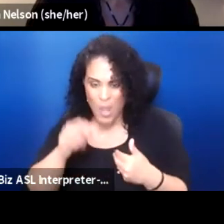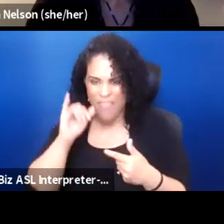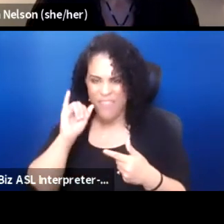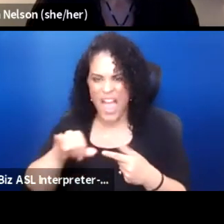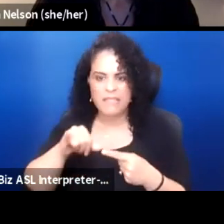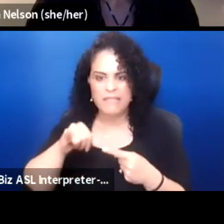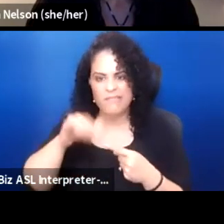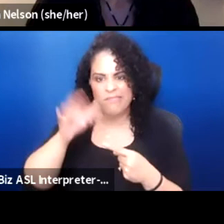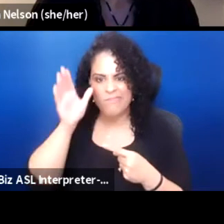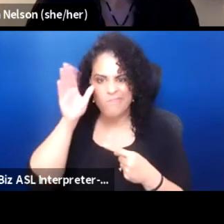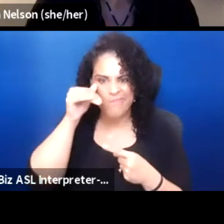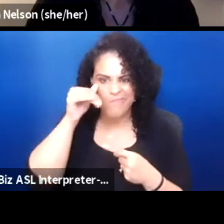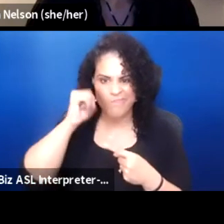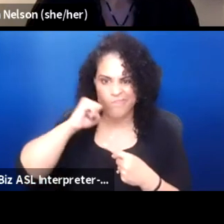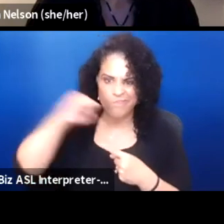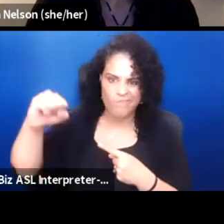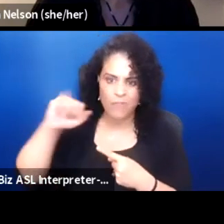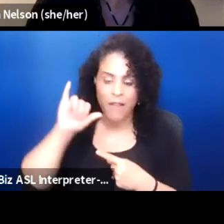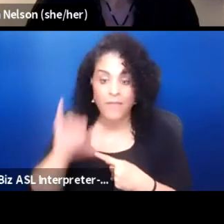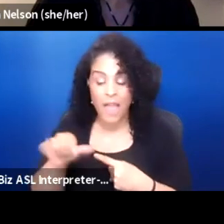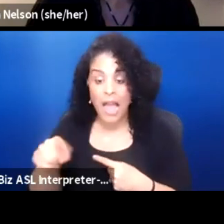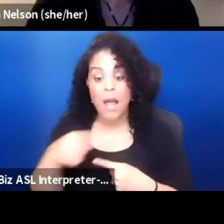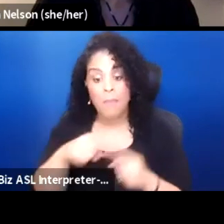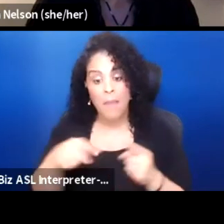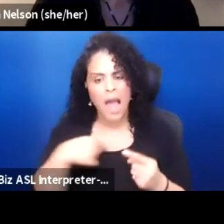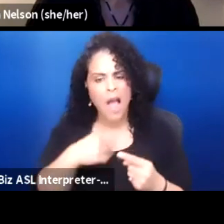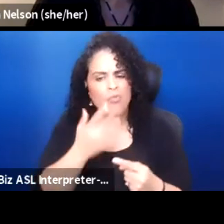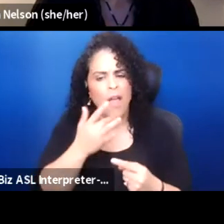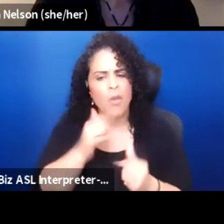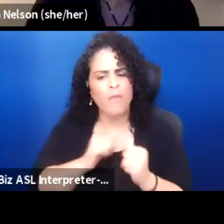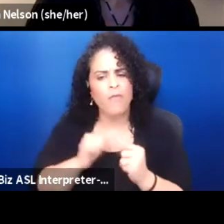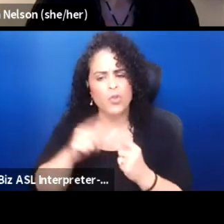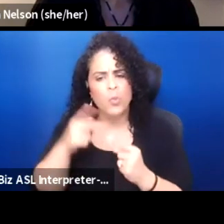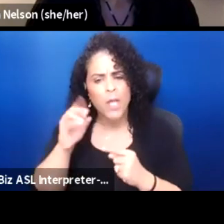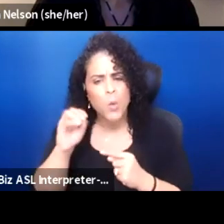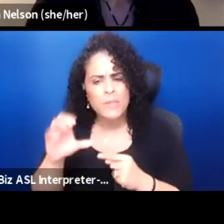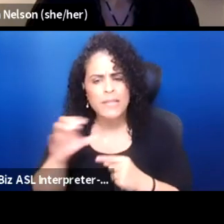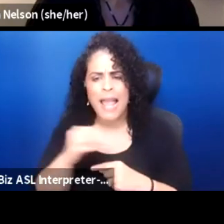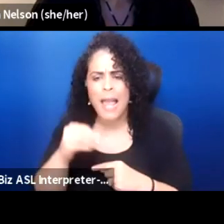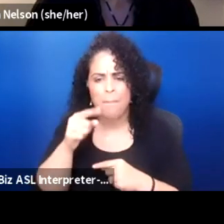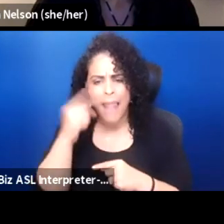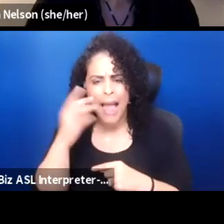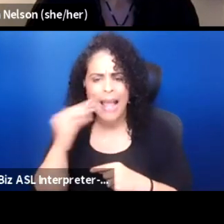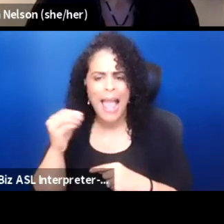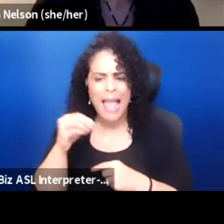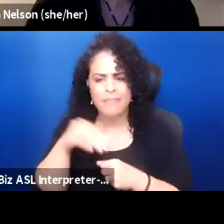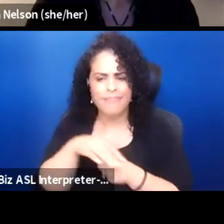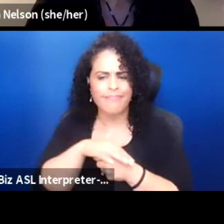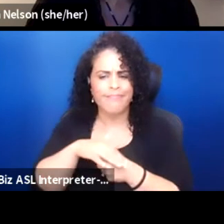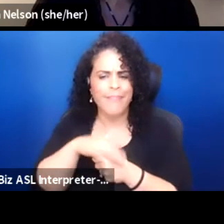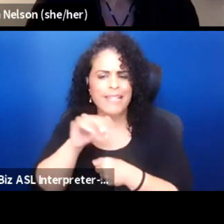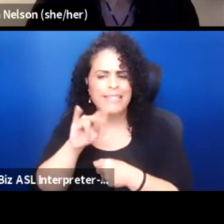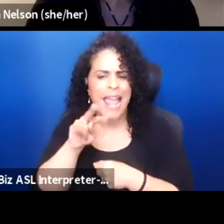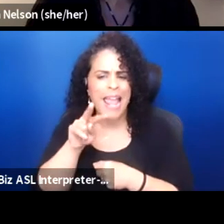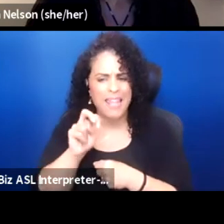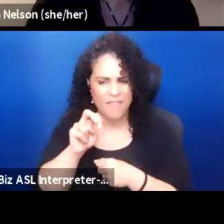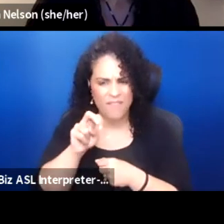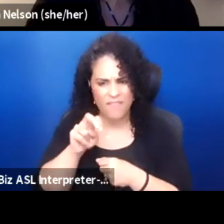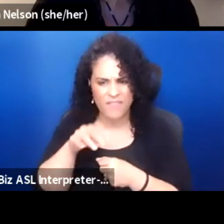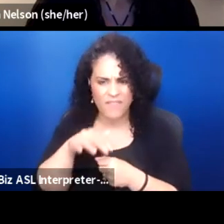but also I would rather just perform to a POC and black and native spaces only if I had the choice